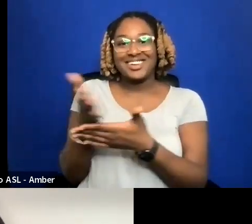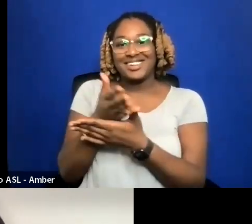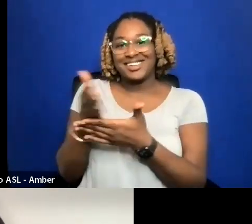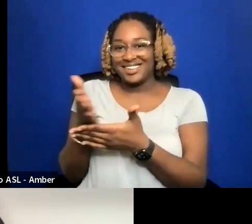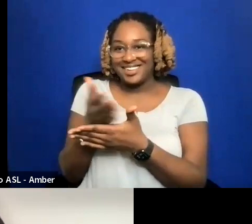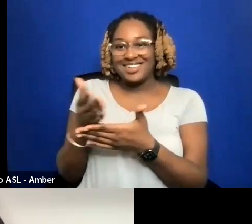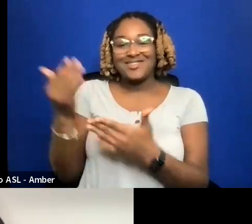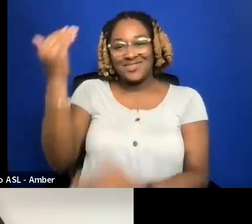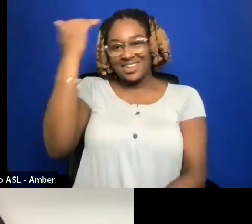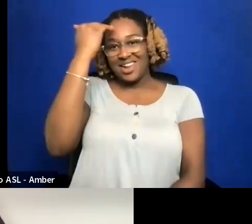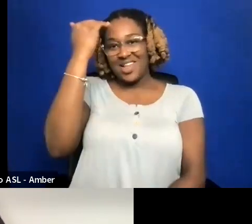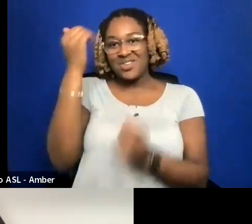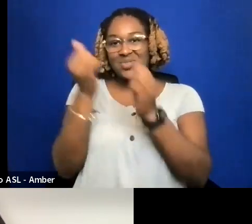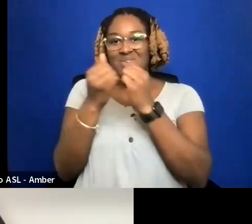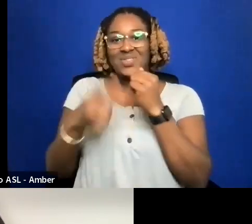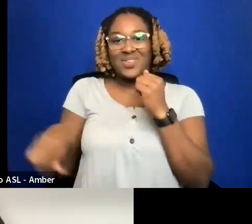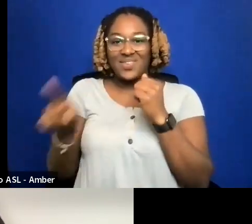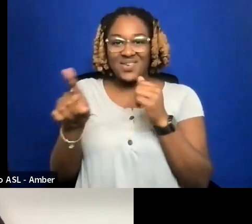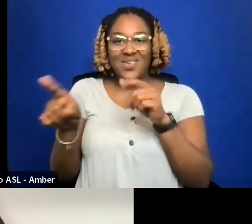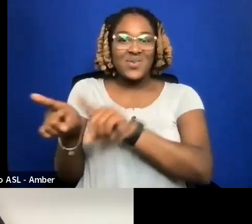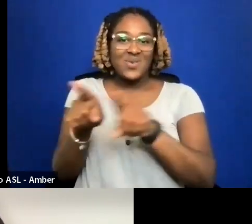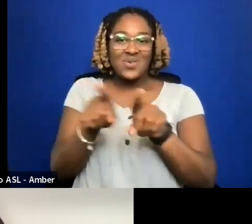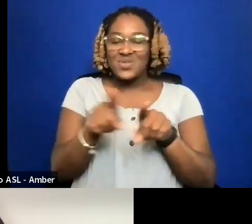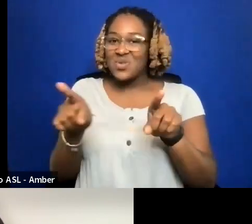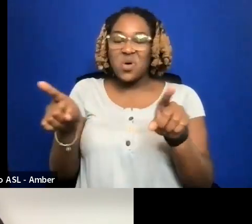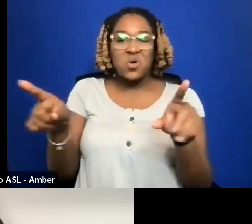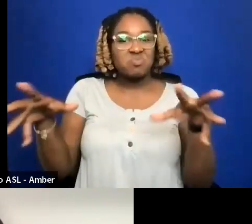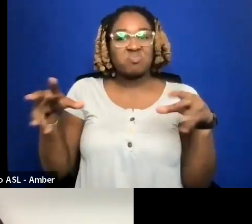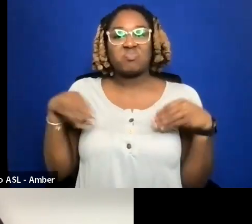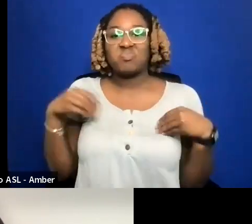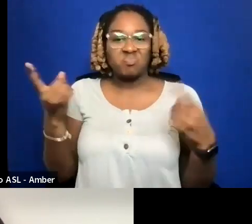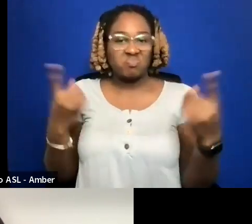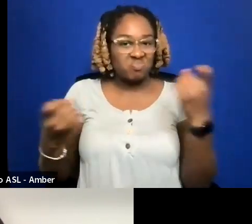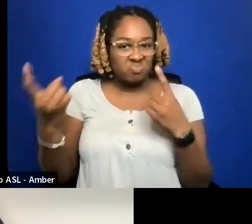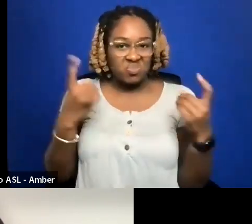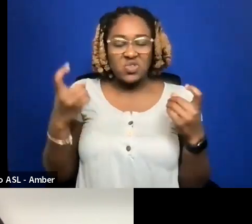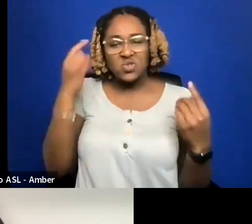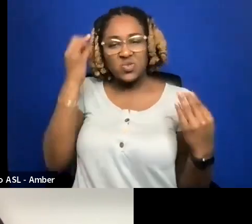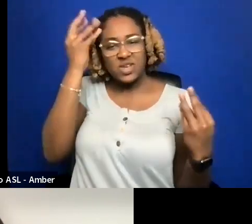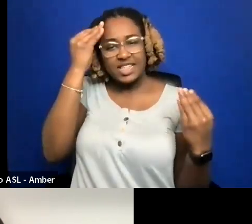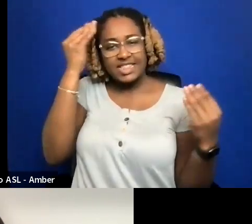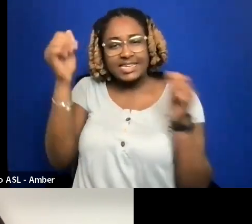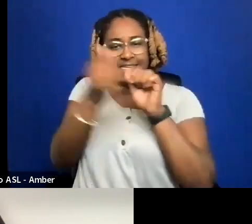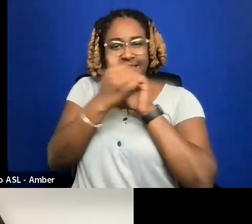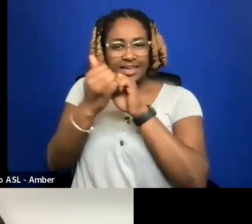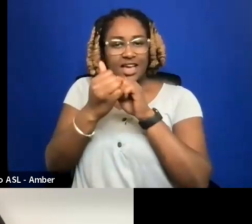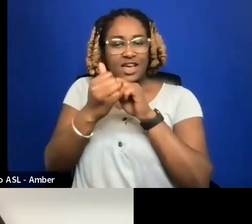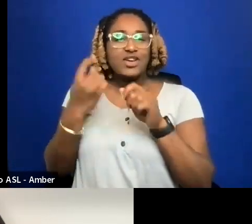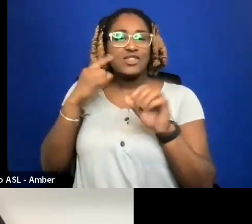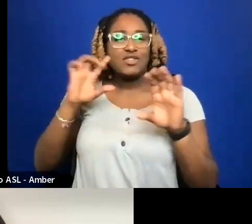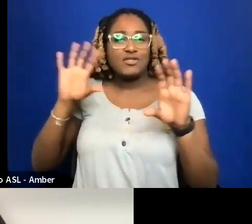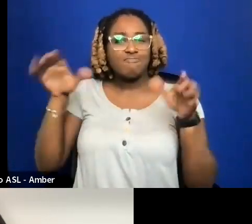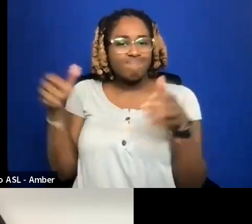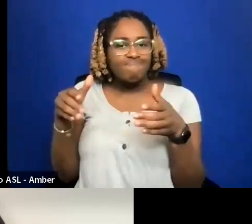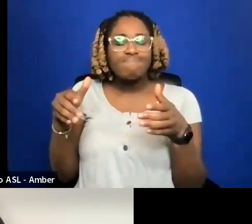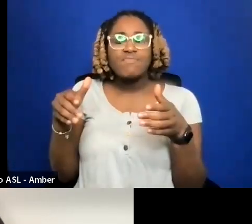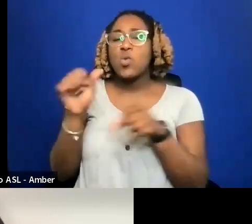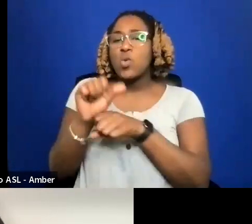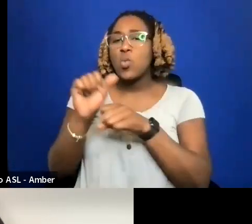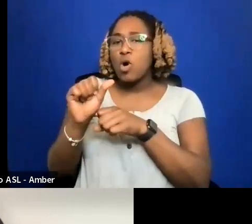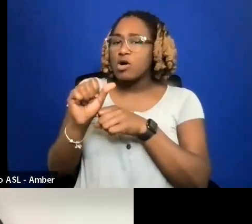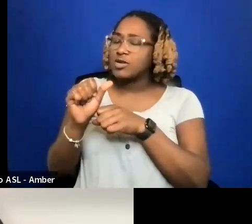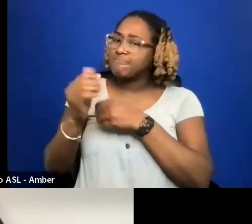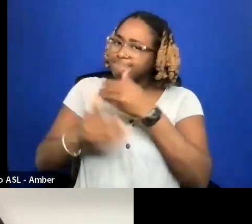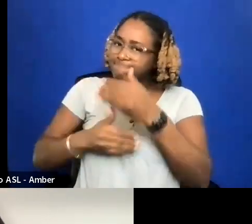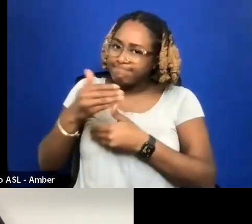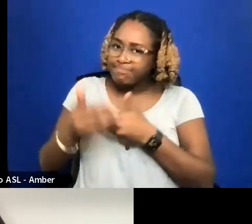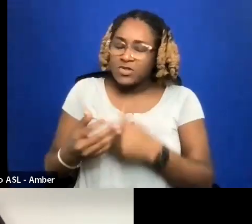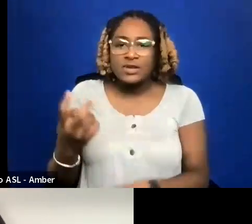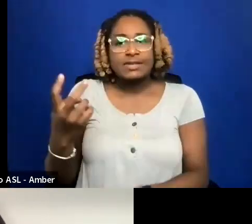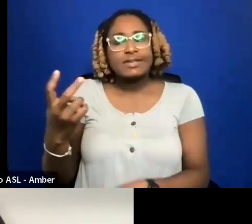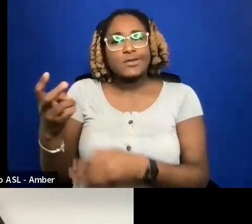TAKE QUESTIONS SO WE CAN THINK TOGETHER AROUND THIS AND START TO WORK THROUGH BLIND SPOTS AND THINGS